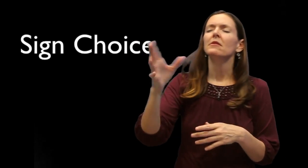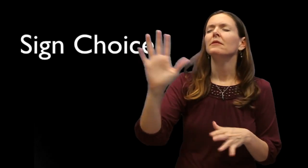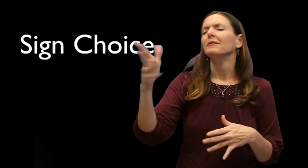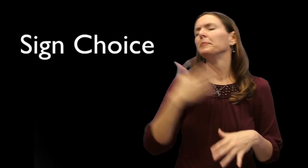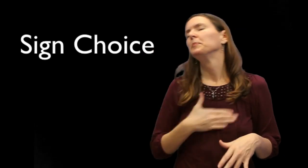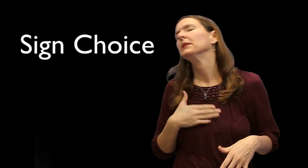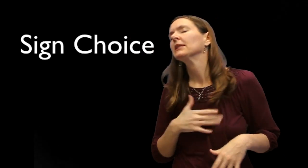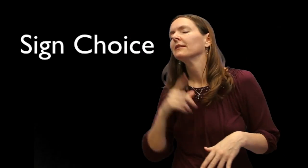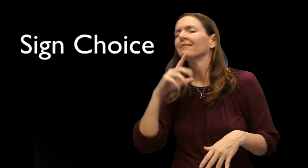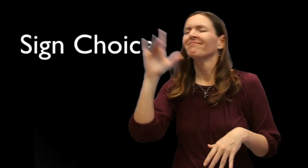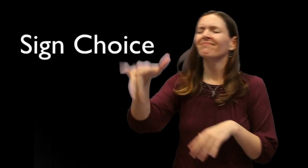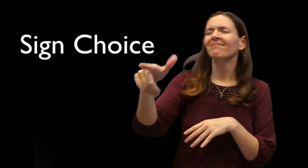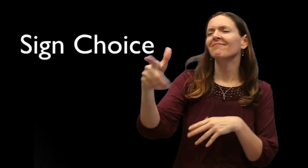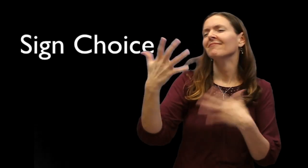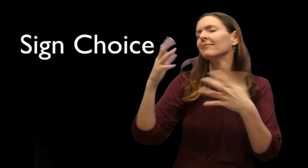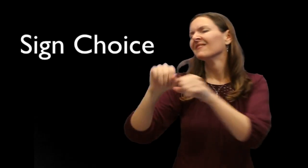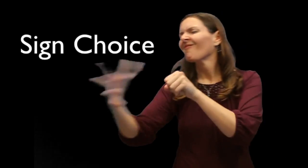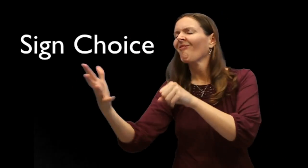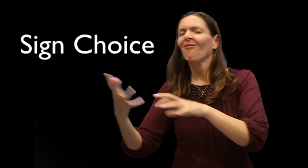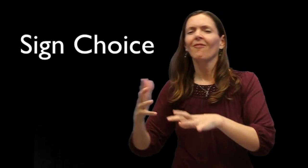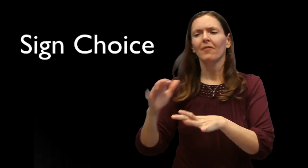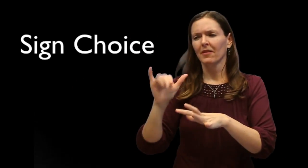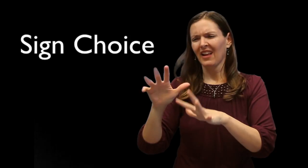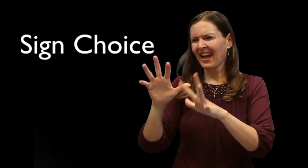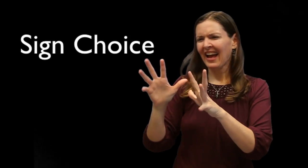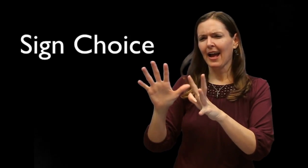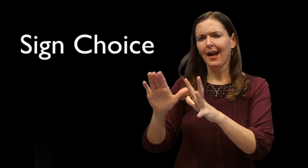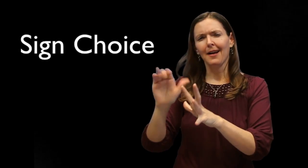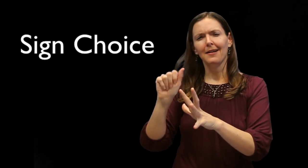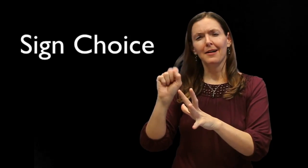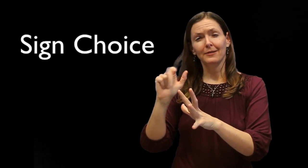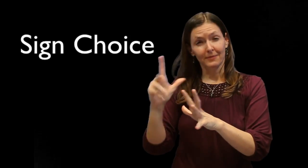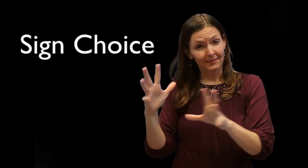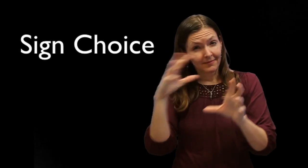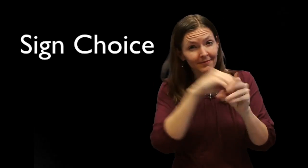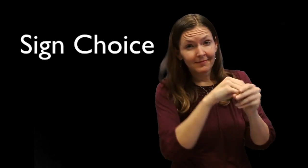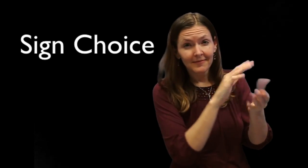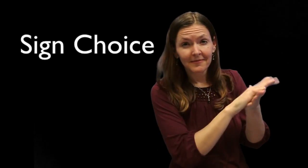OH-PLEASE, SICK-YOU, DECIMATE - those are signs associated with the casual register and not usually